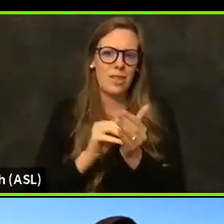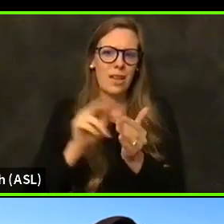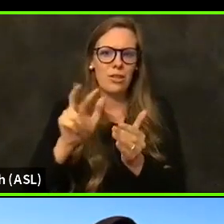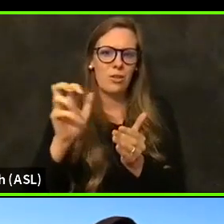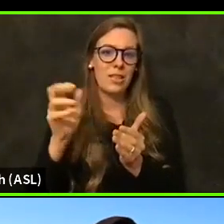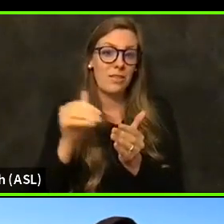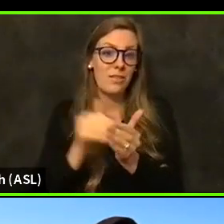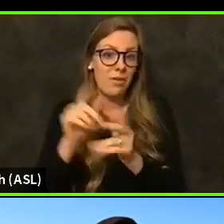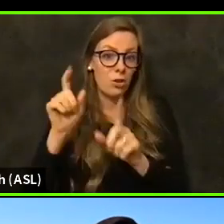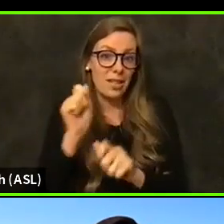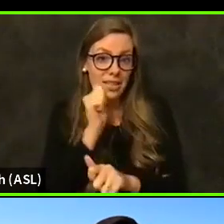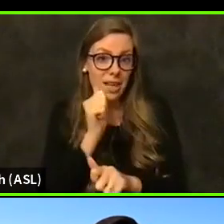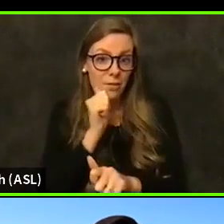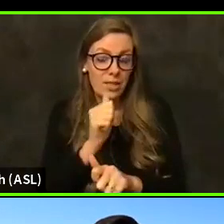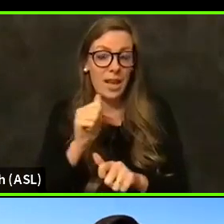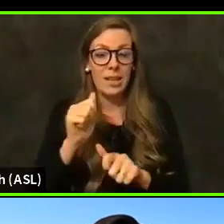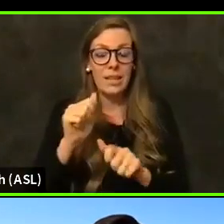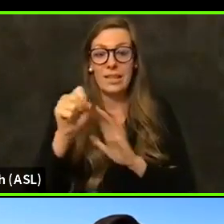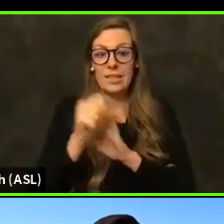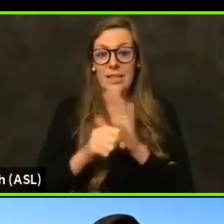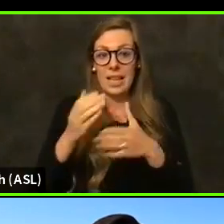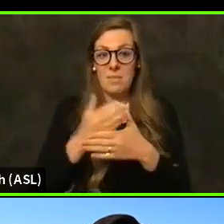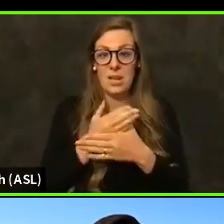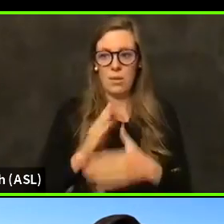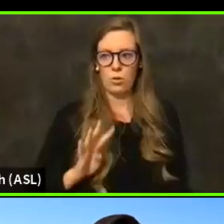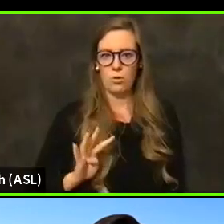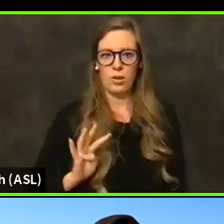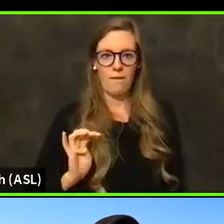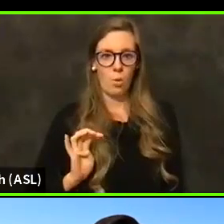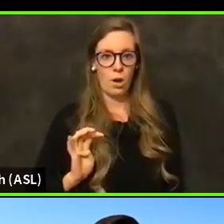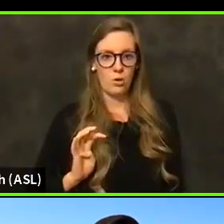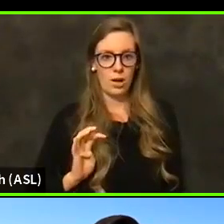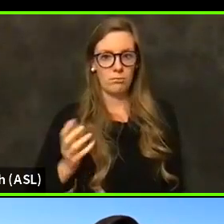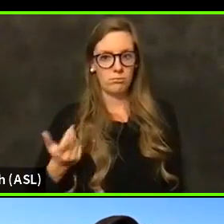the state median was actually down at four hundred something. So we were able to get a case